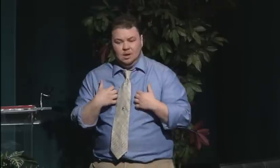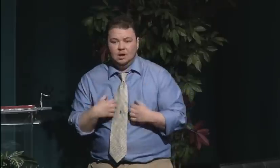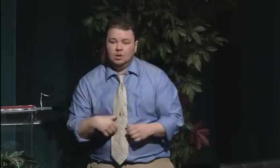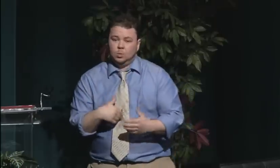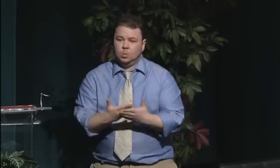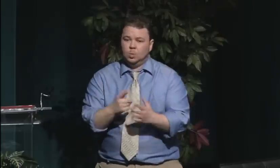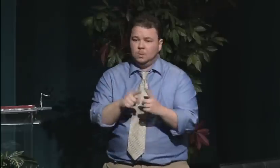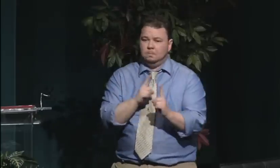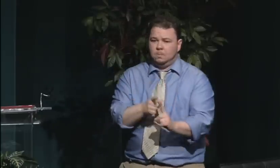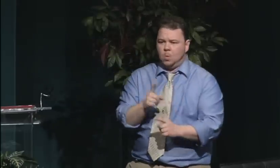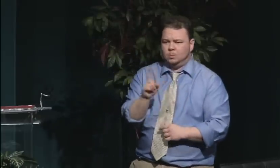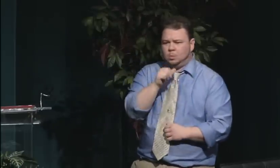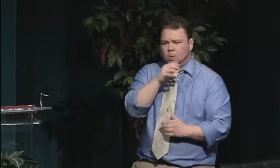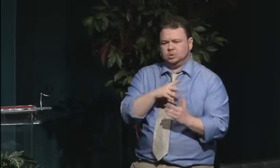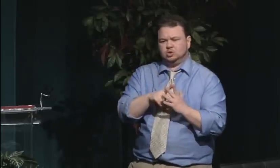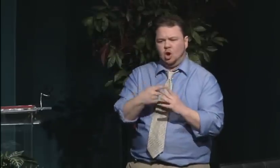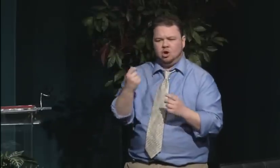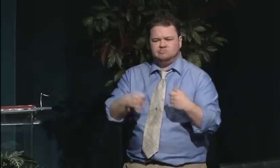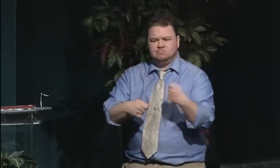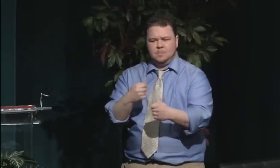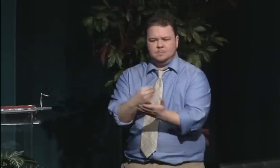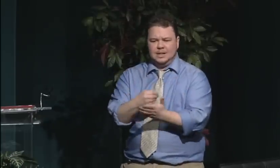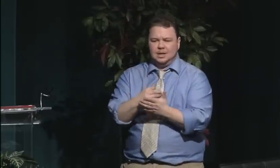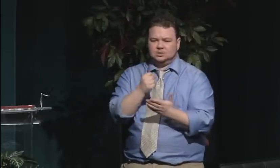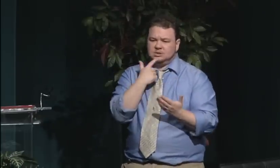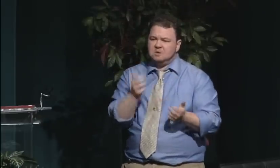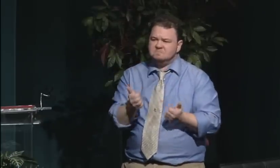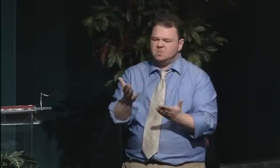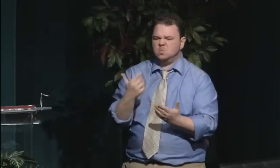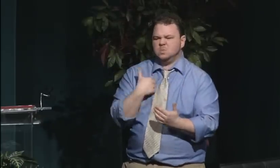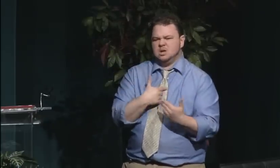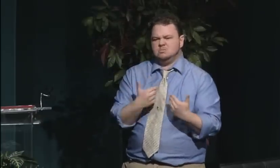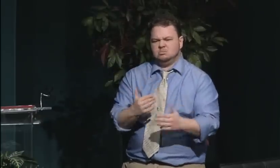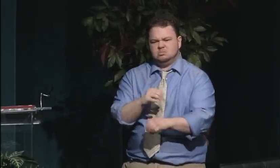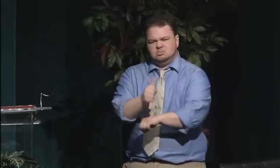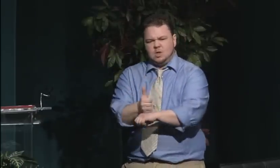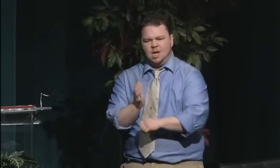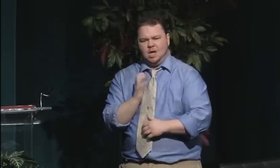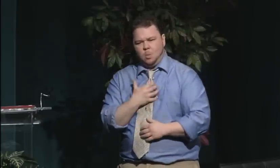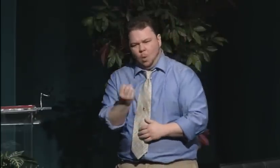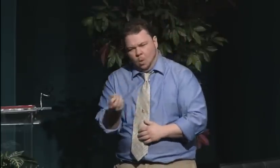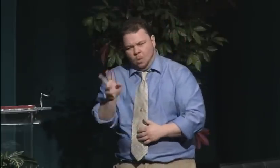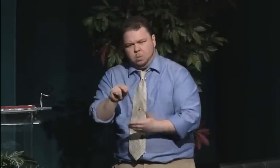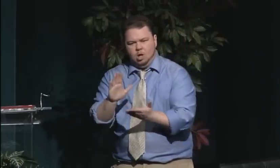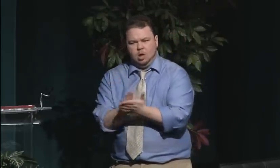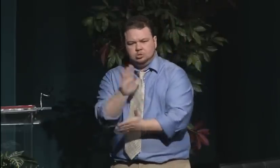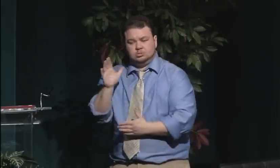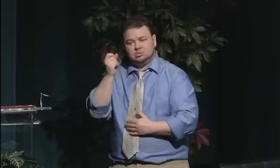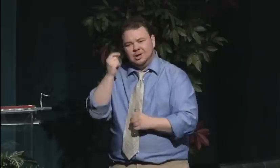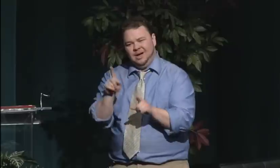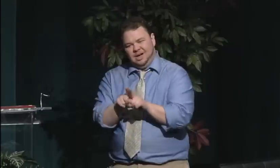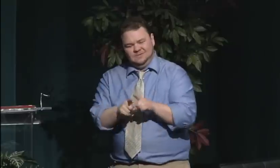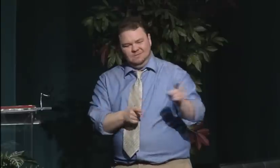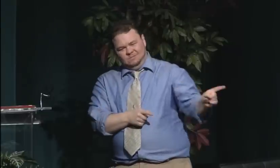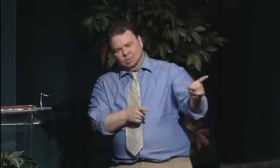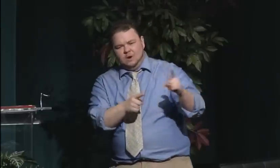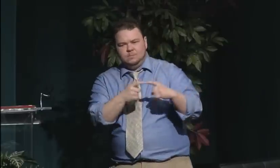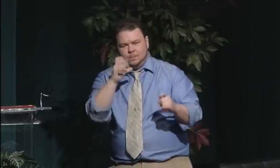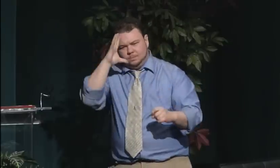By 1871, E.M.G. himself decided that women don't succeed here, so we are no longer going to admit them